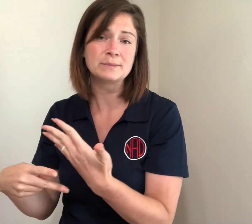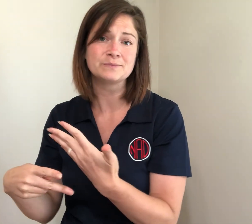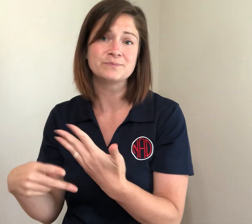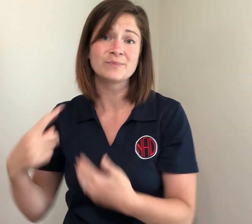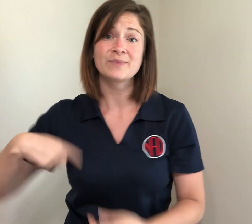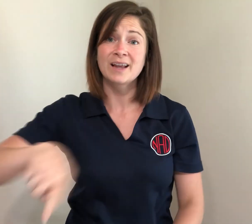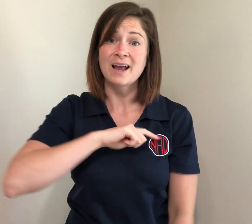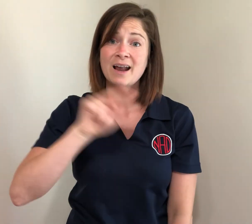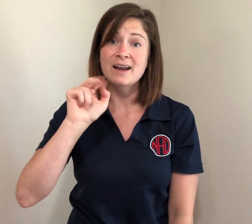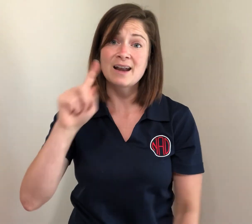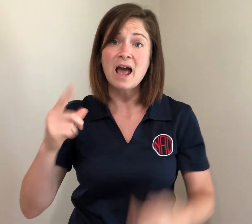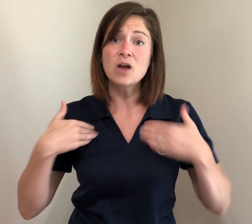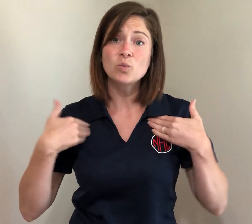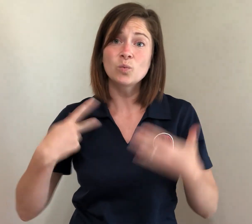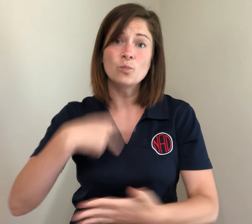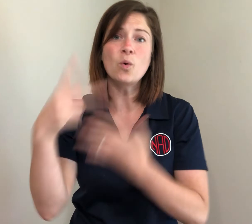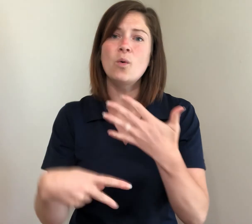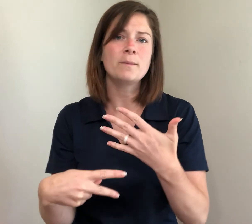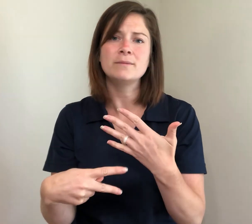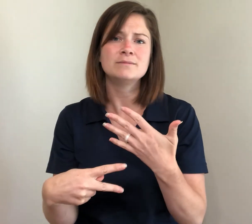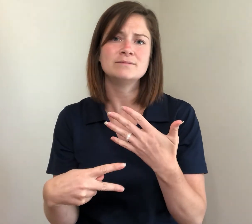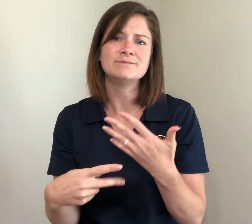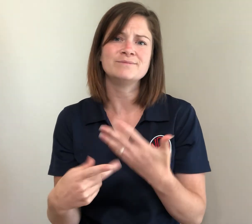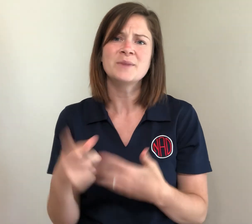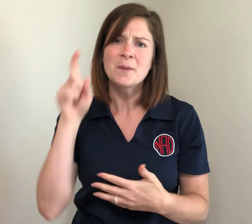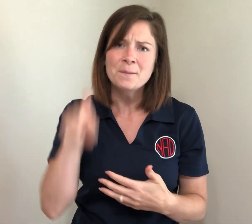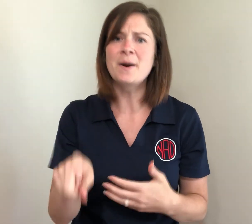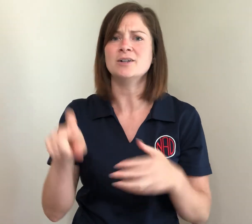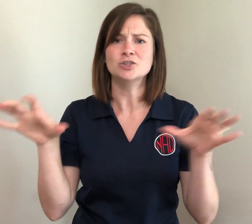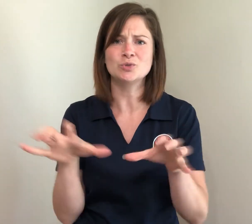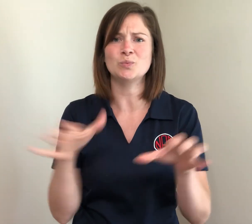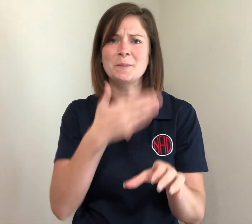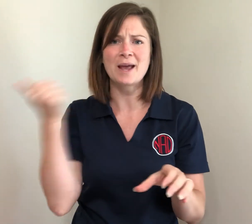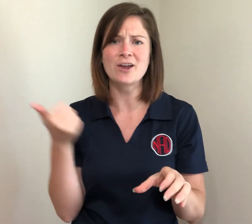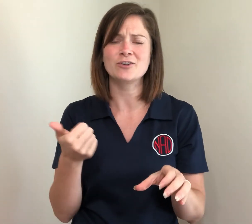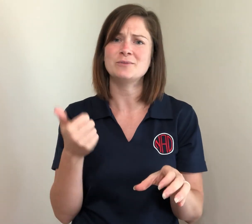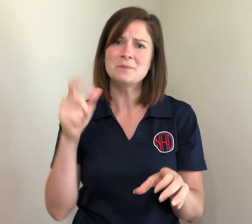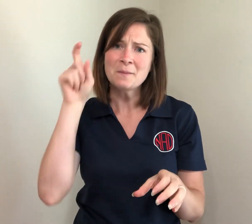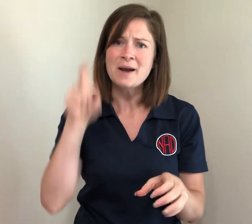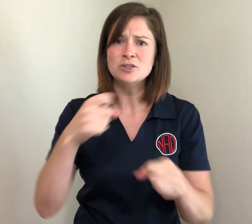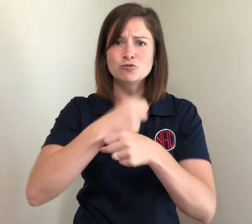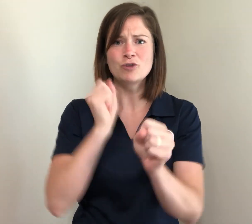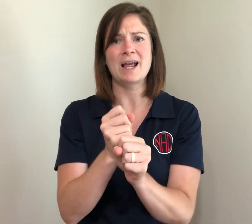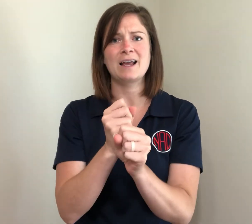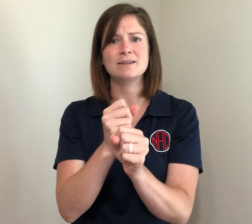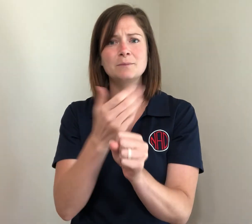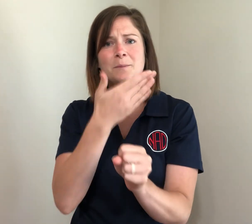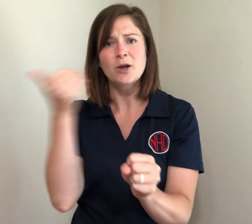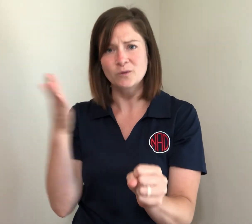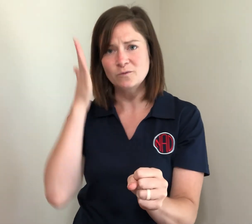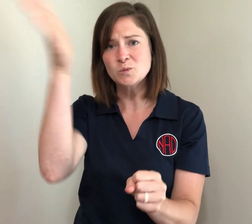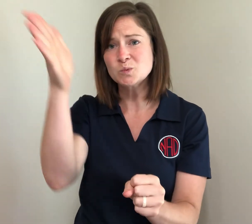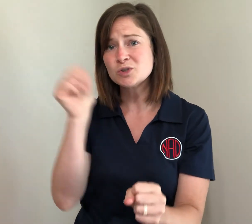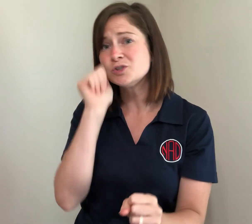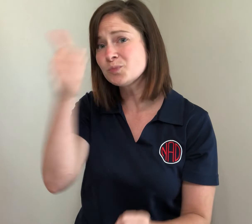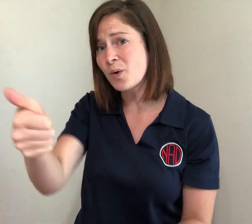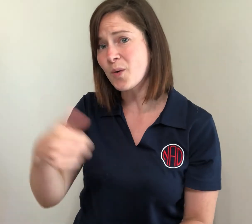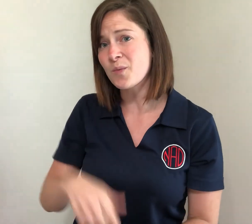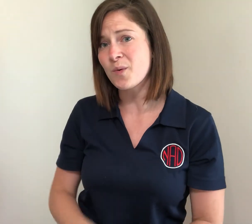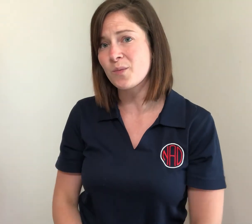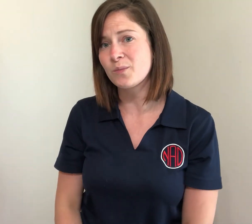the Youth Programs will strive towards a better tomorrow.